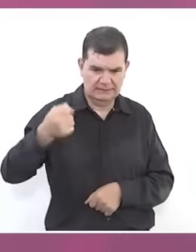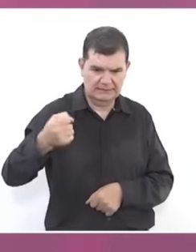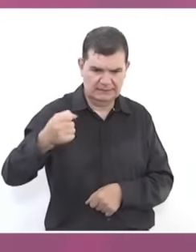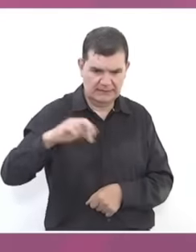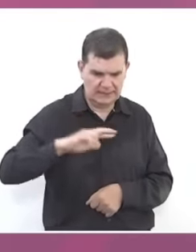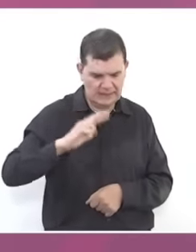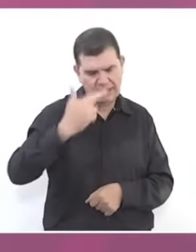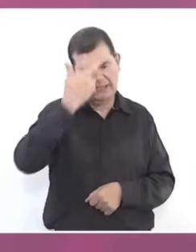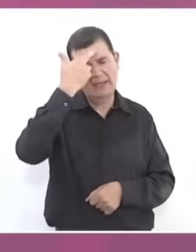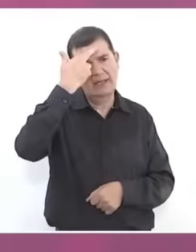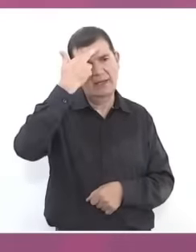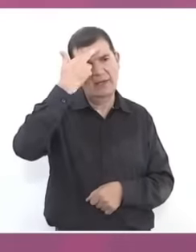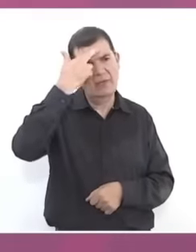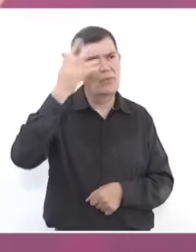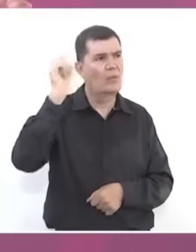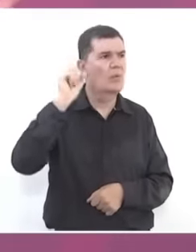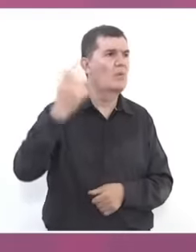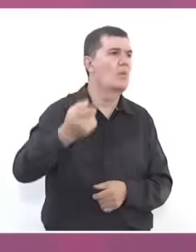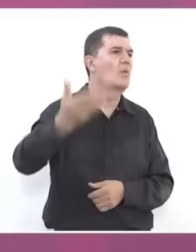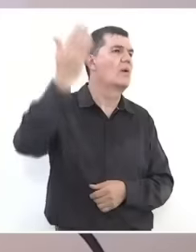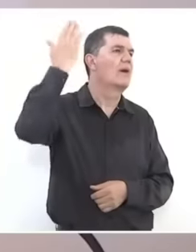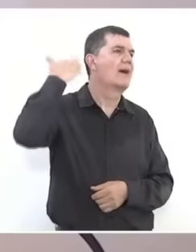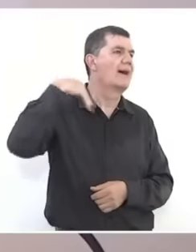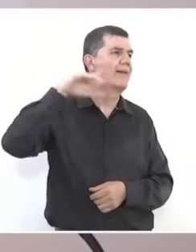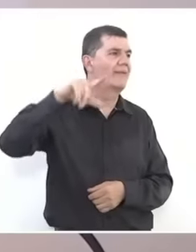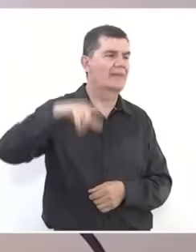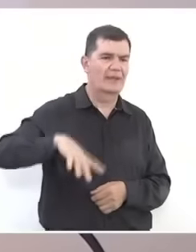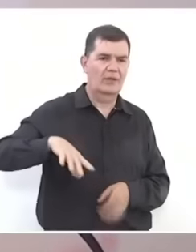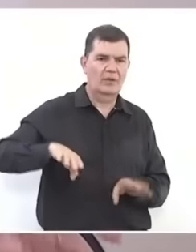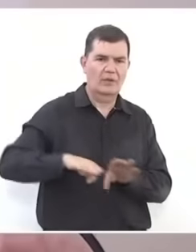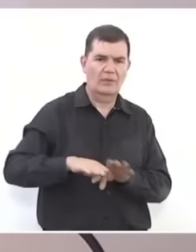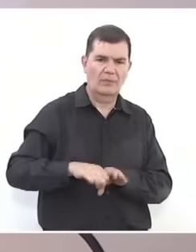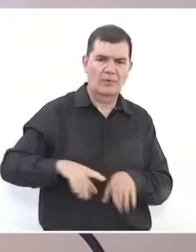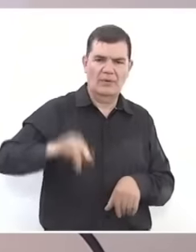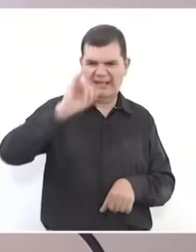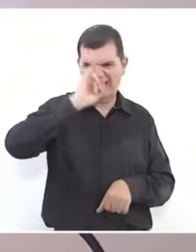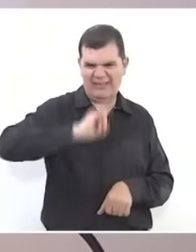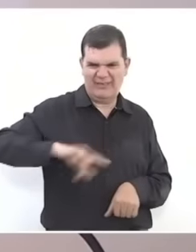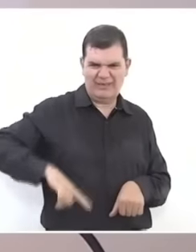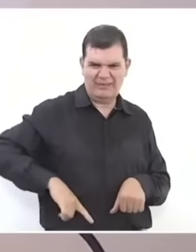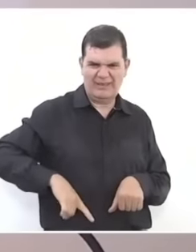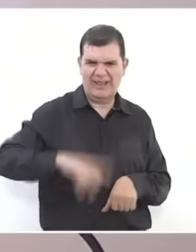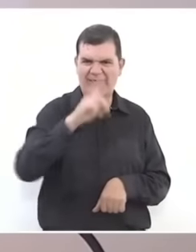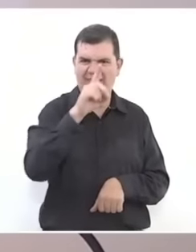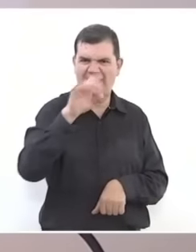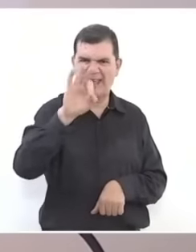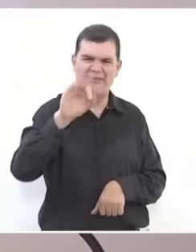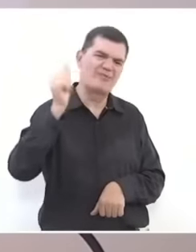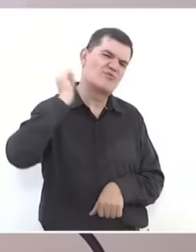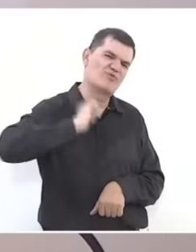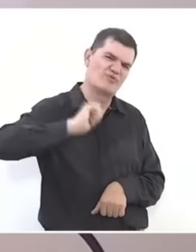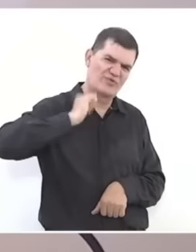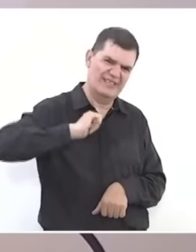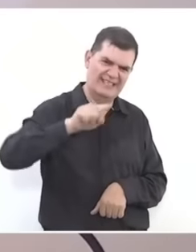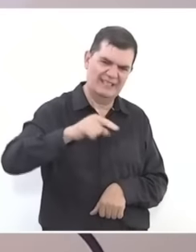a moment when he was head of government of the then Federal District and I was secretary